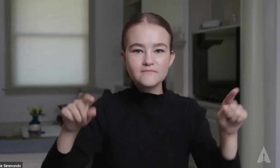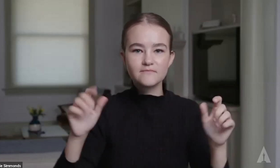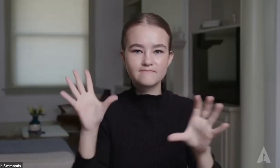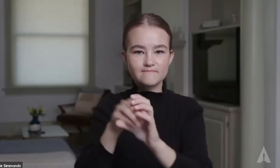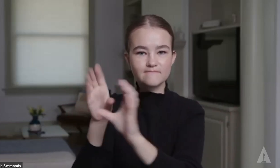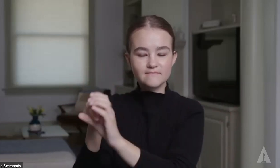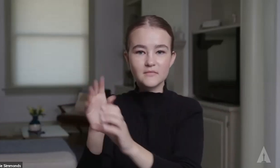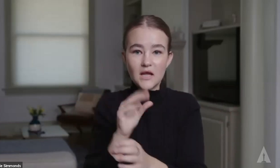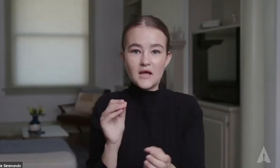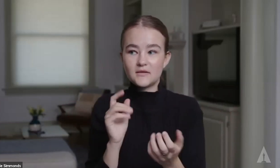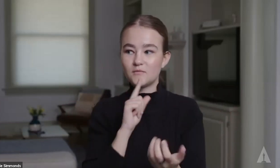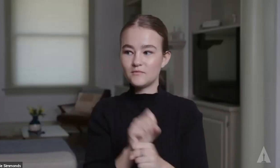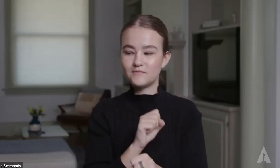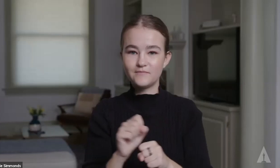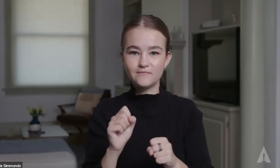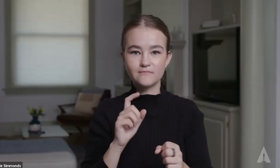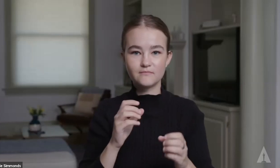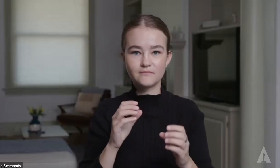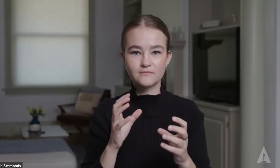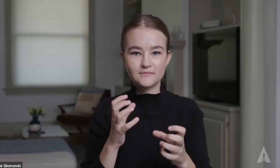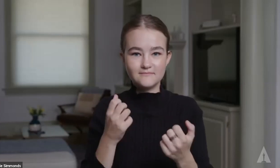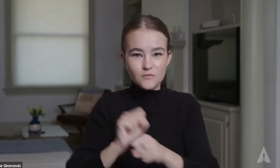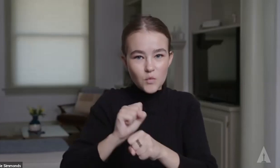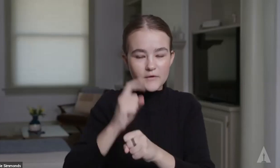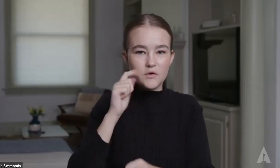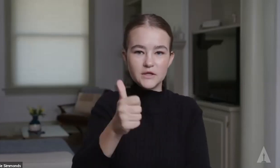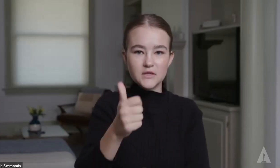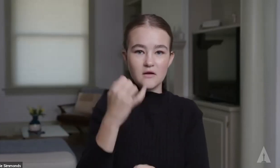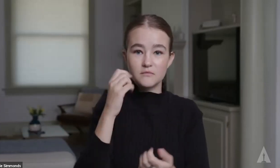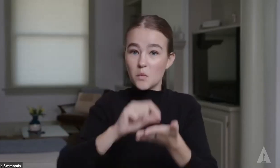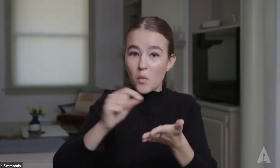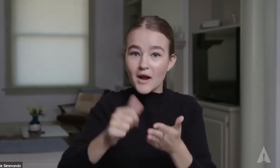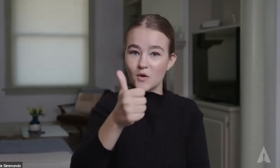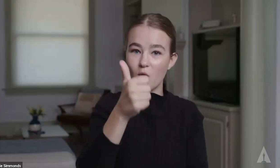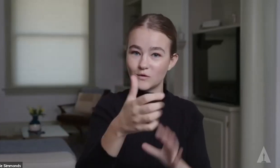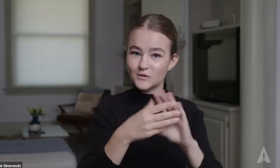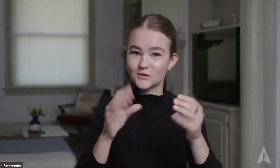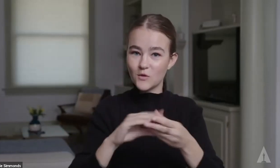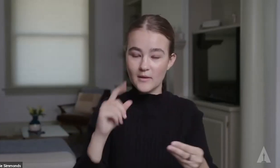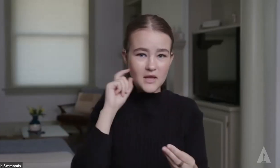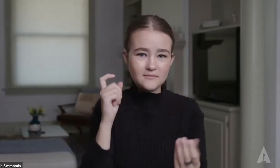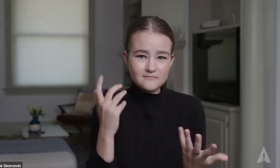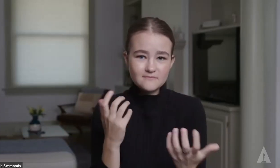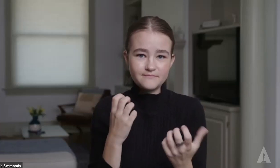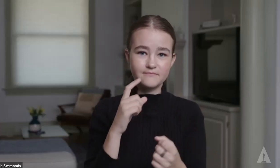and see what it takes. You really have to do the work for yourself. You could write your own story even,